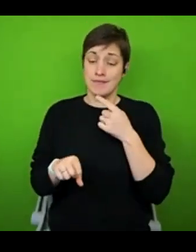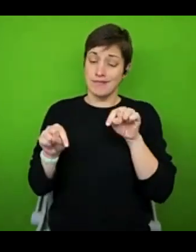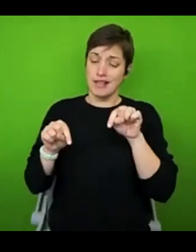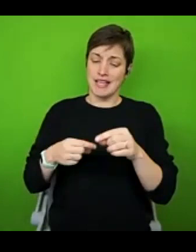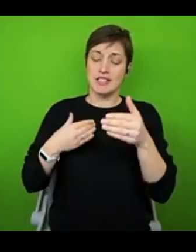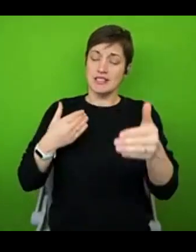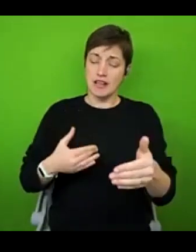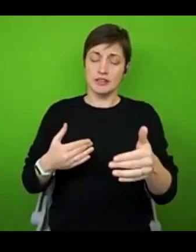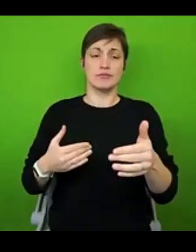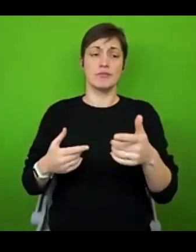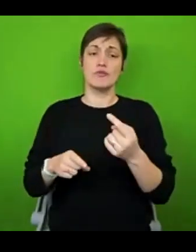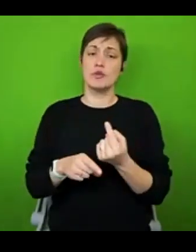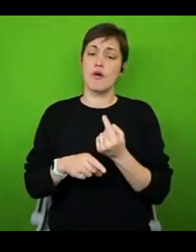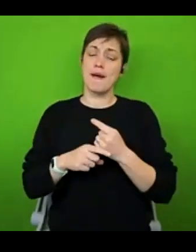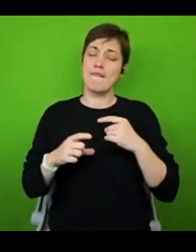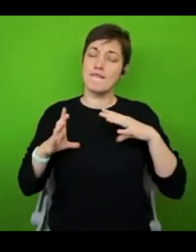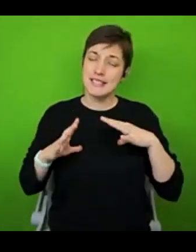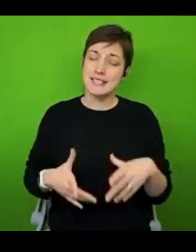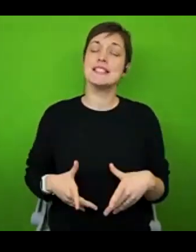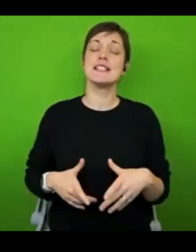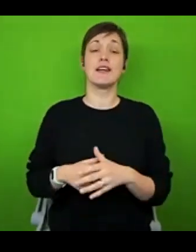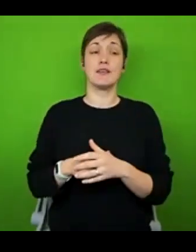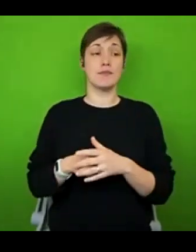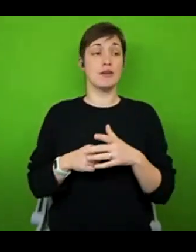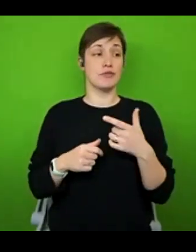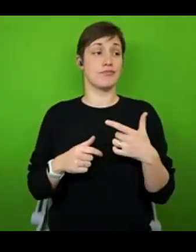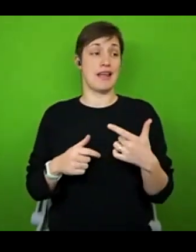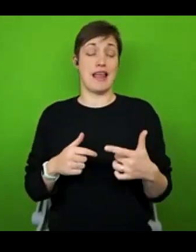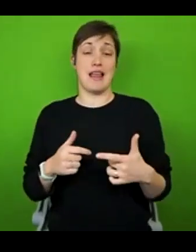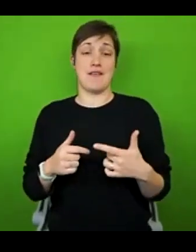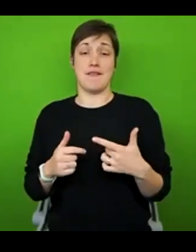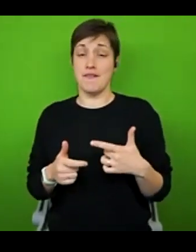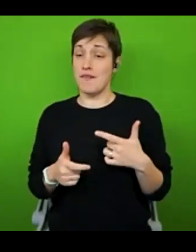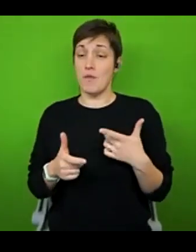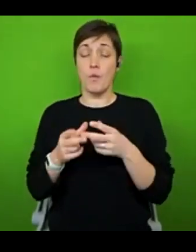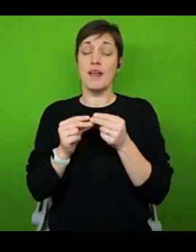chronic illness myself. And just to be fully transparent, I am having a weird symptom day today. So my fatigue isn't